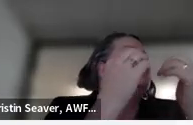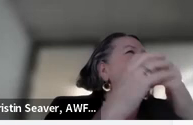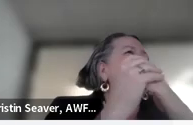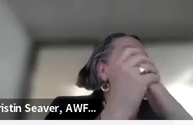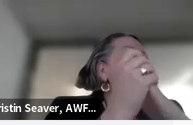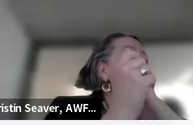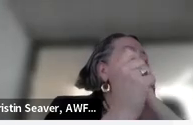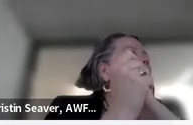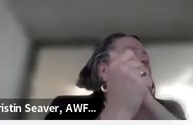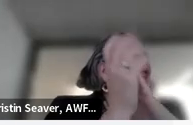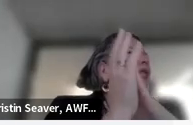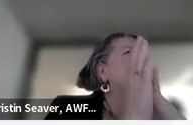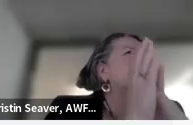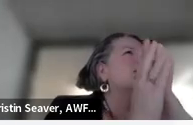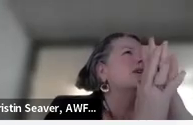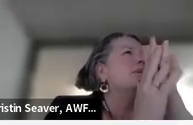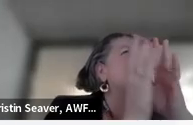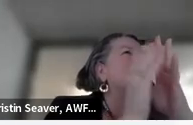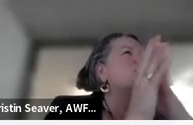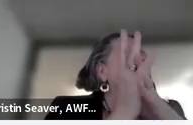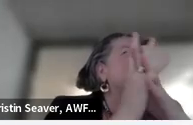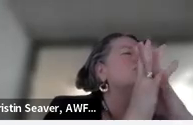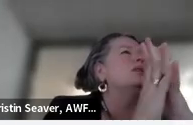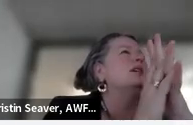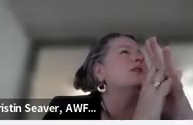You know the big law firms are - people are starting to use this.